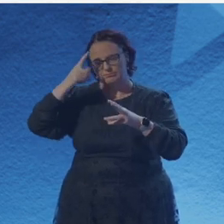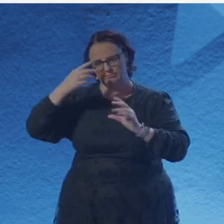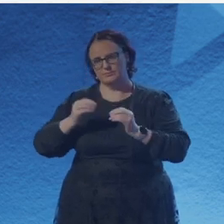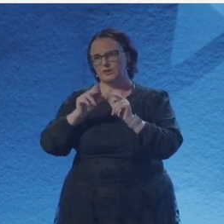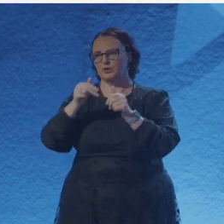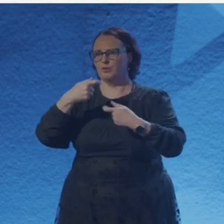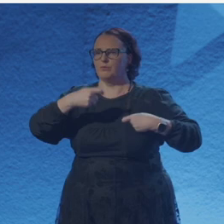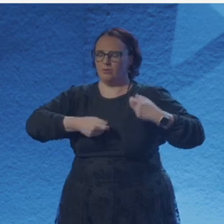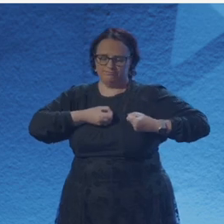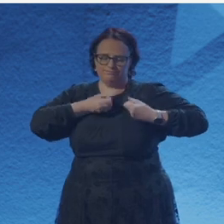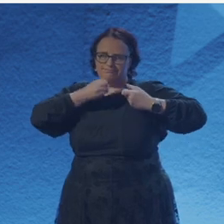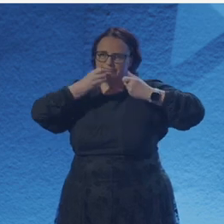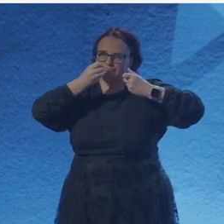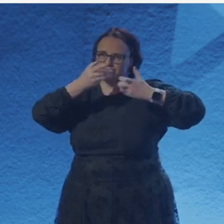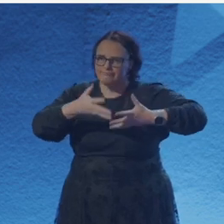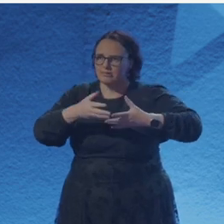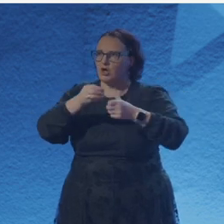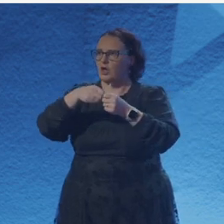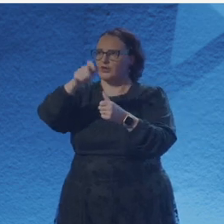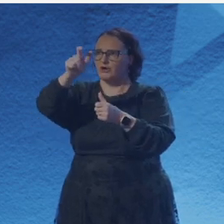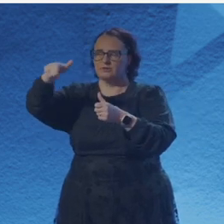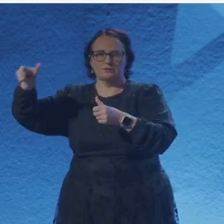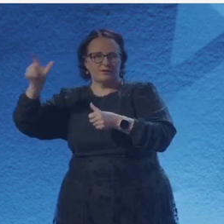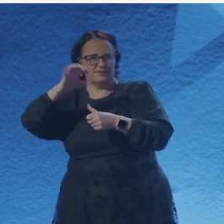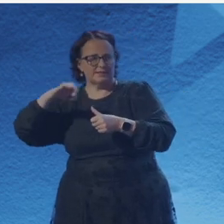as public engagement manager and I thought creating a writing residency